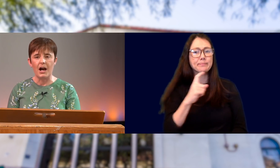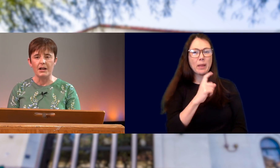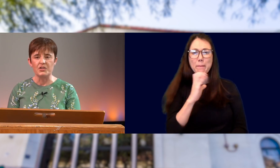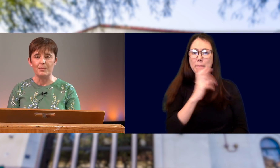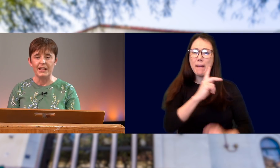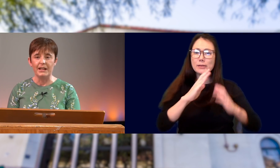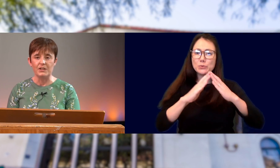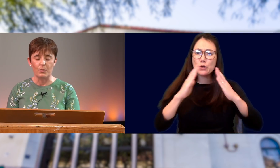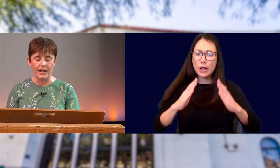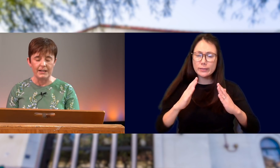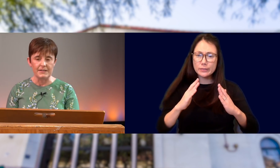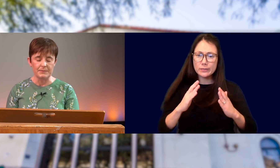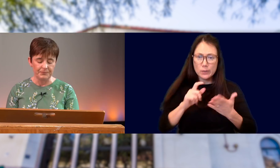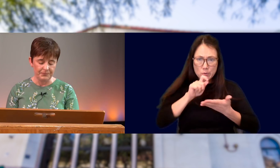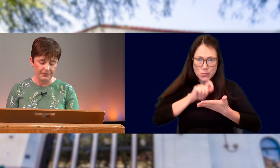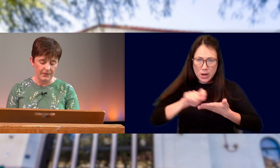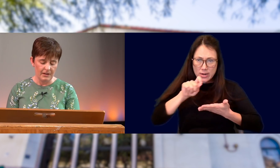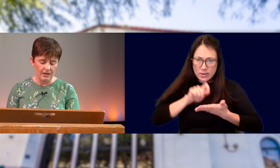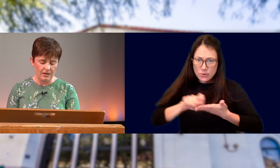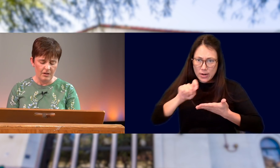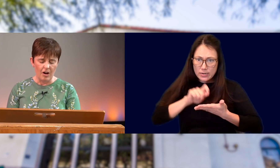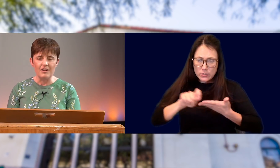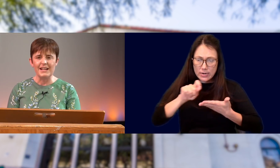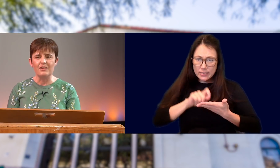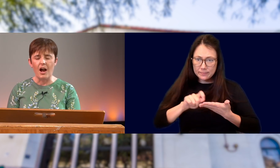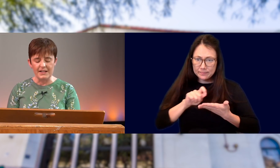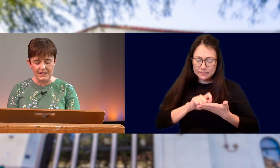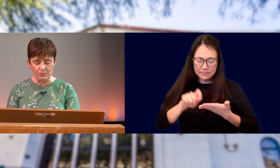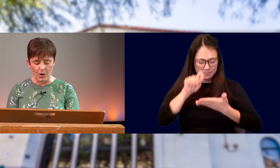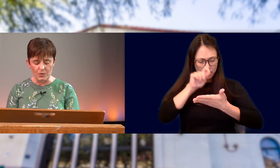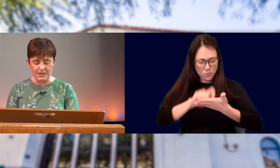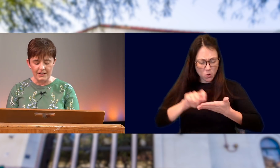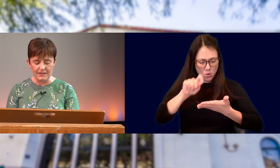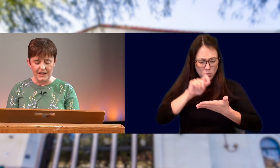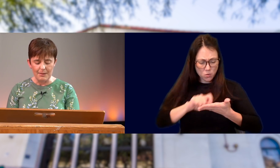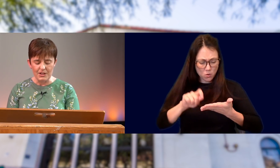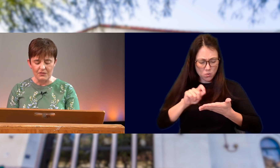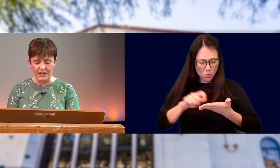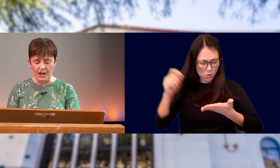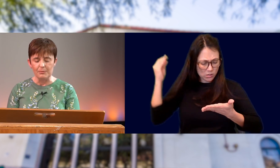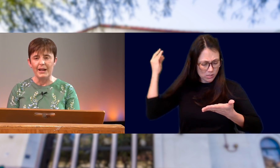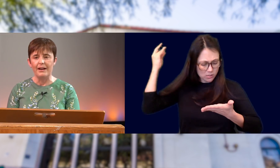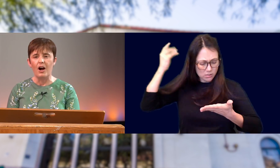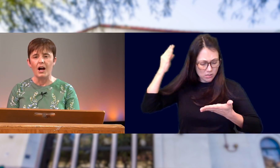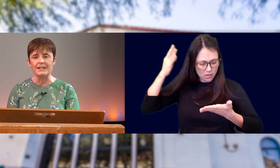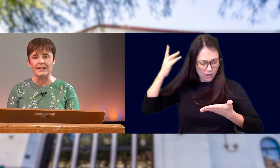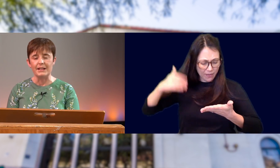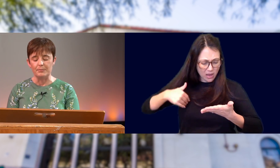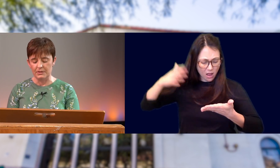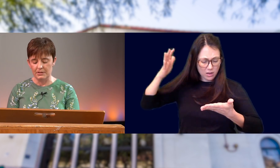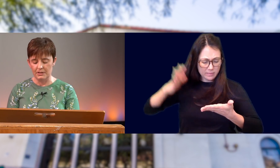TO THE COTTAGE TO BEGIN HIS WRITINGS. ALL DAY LONG AS HE WROTE, THE IMAGE OF THE YOUNG MAN HAUNTED HIM.